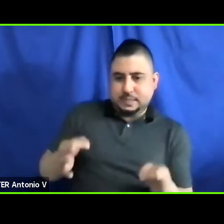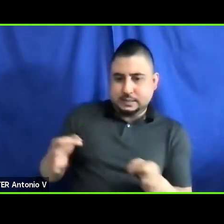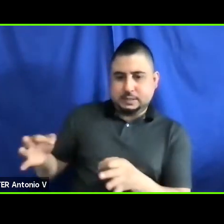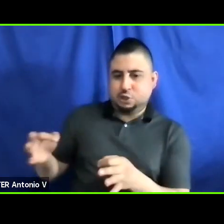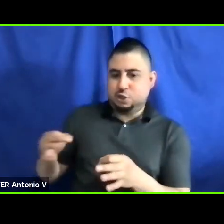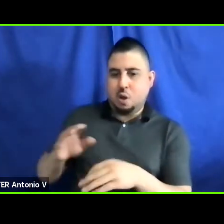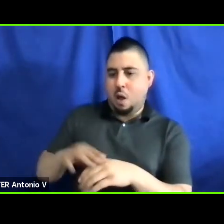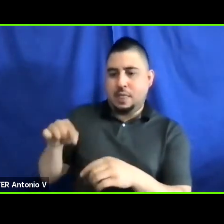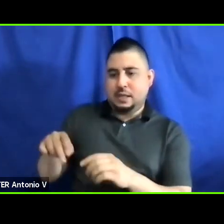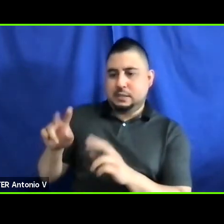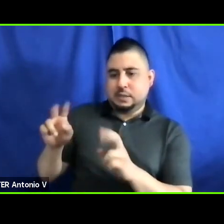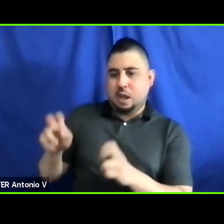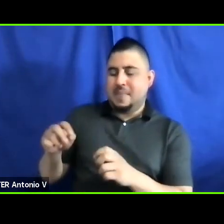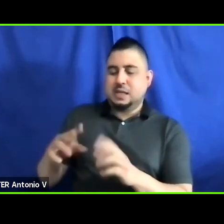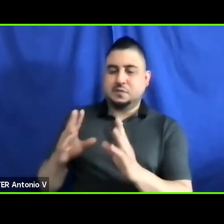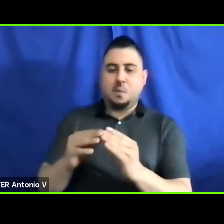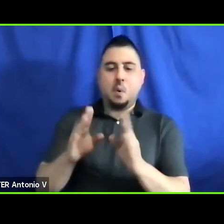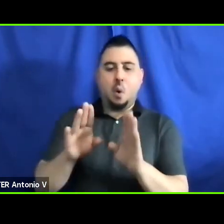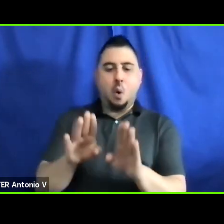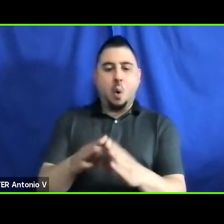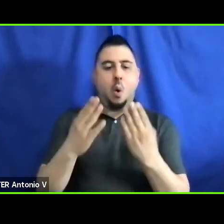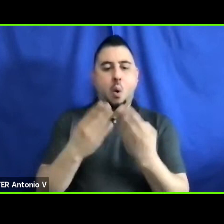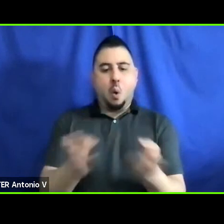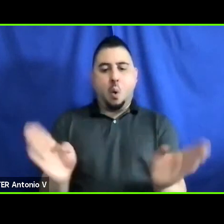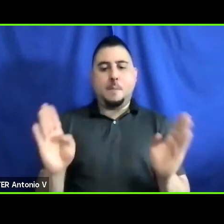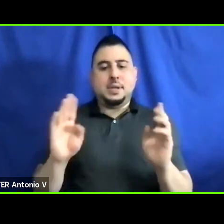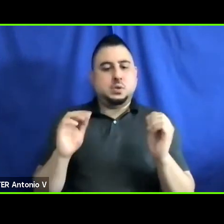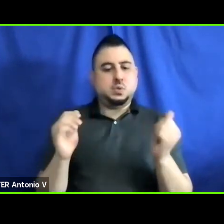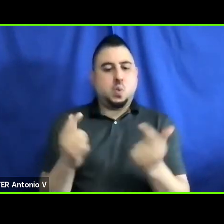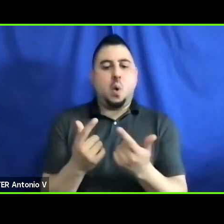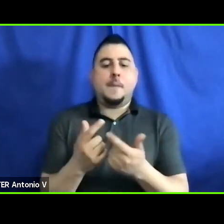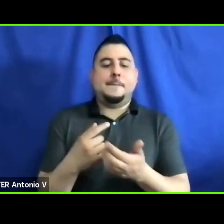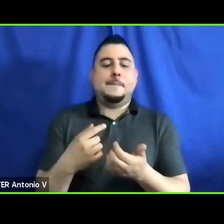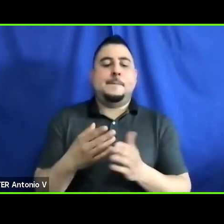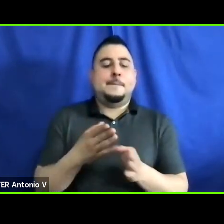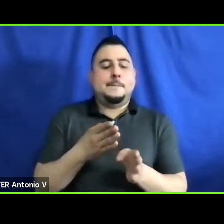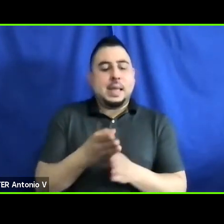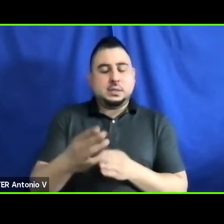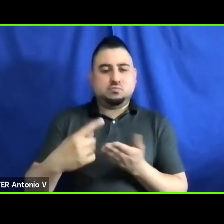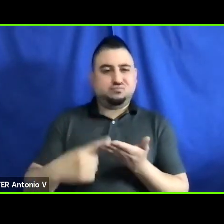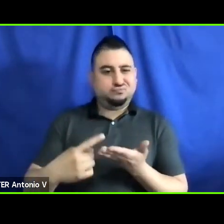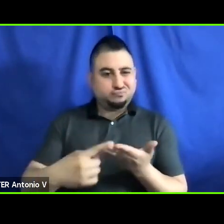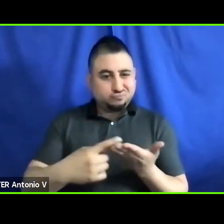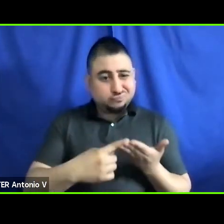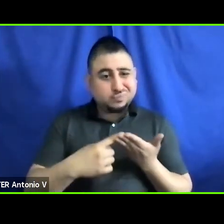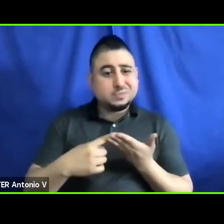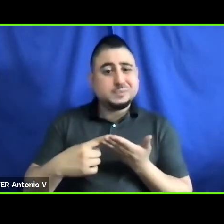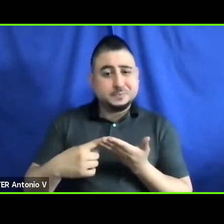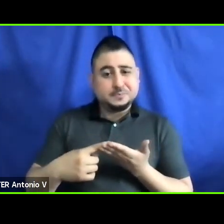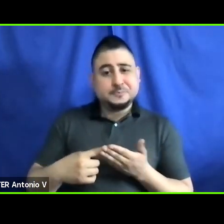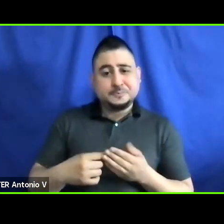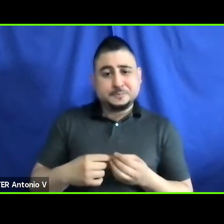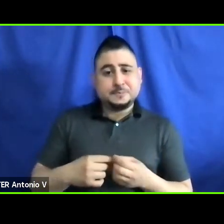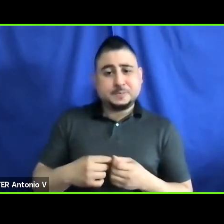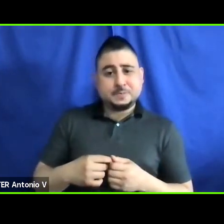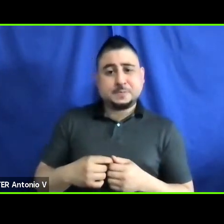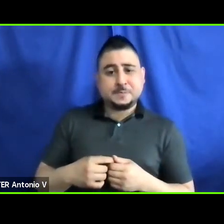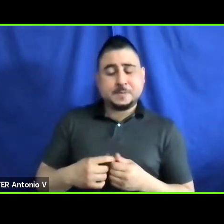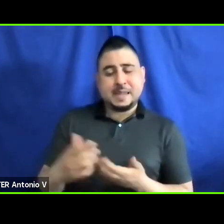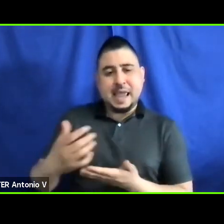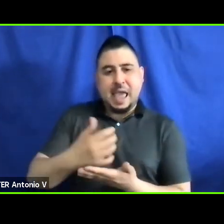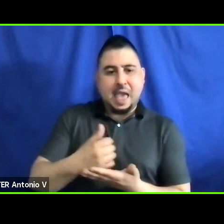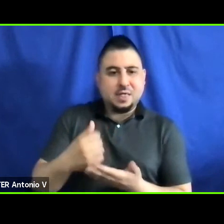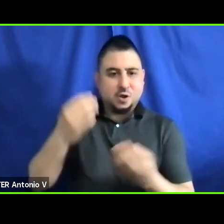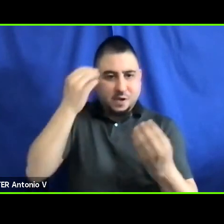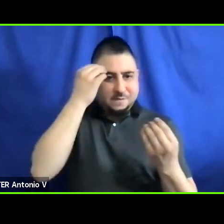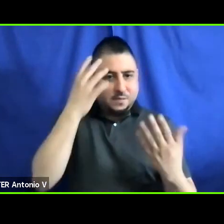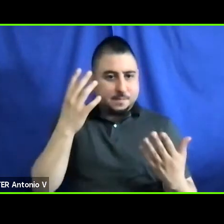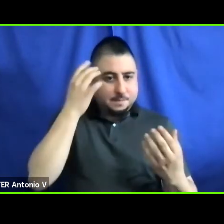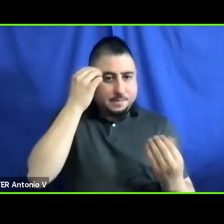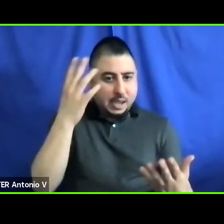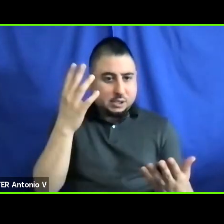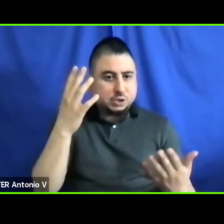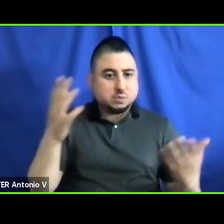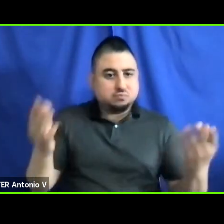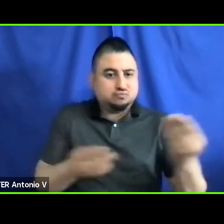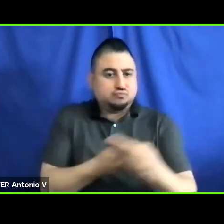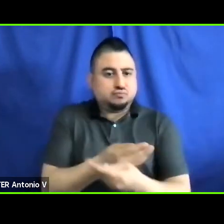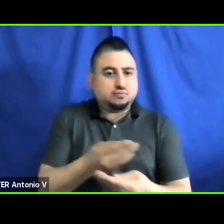forum is mainly to conduct, to gather information so that there is an exchange of information